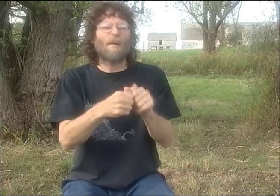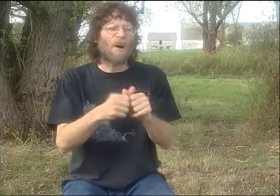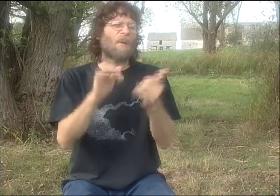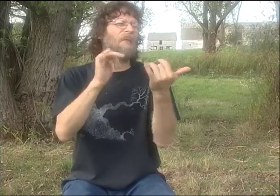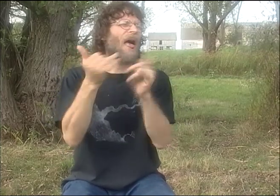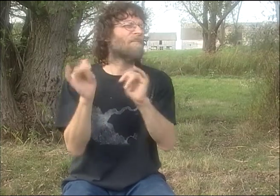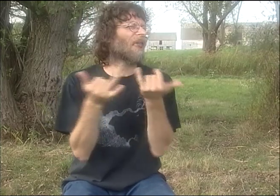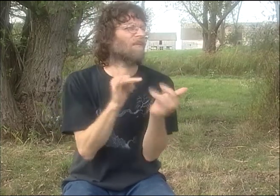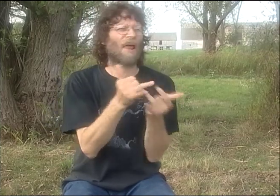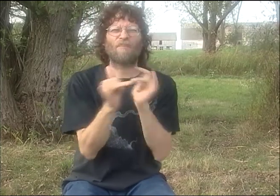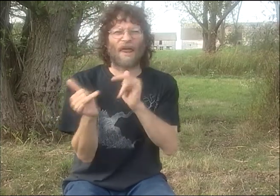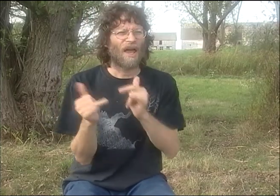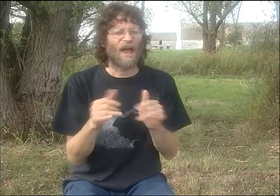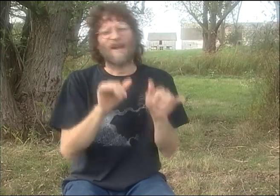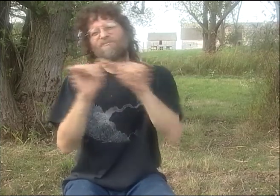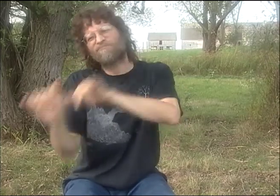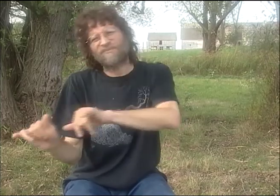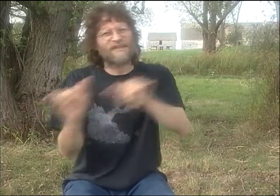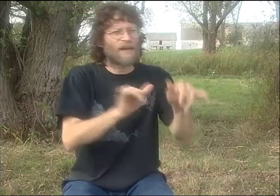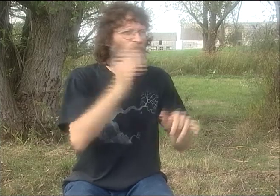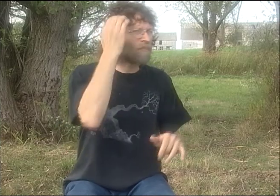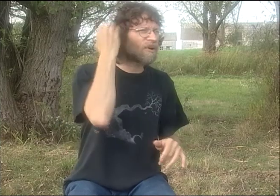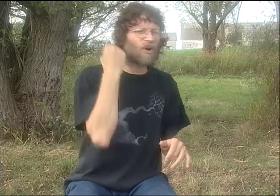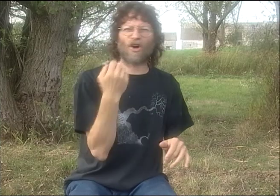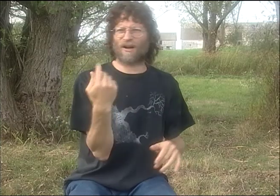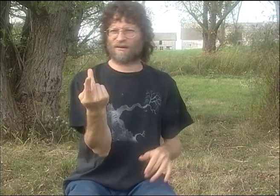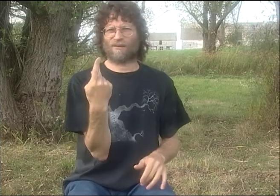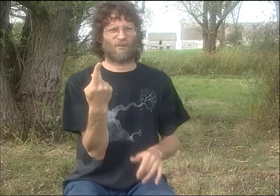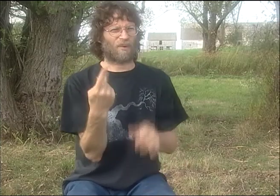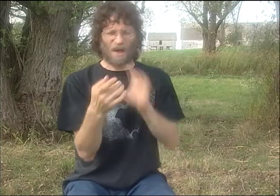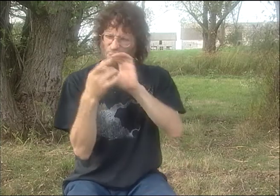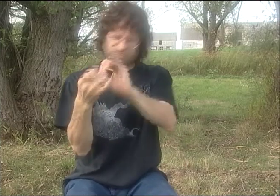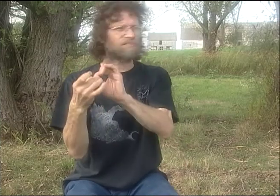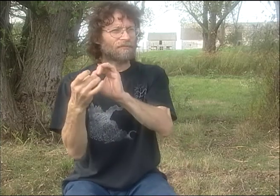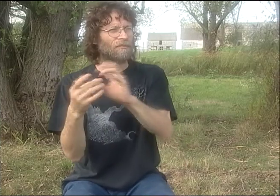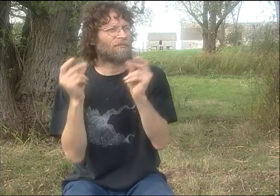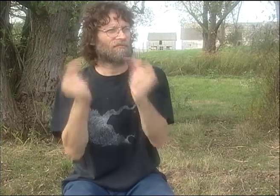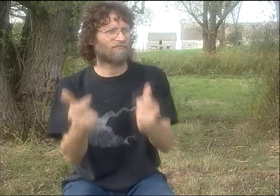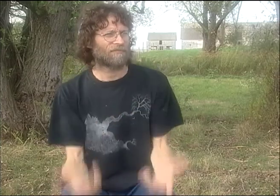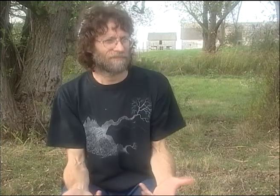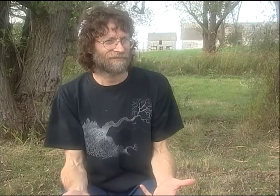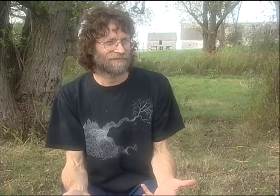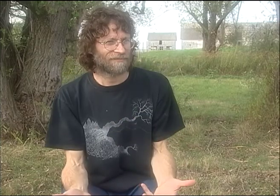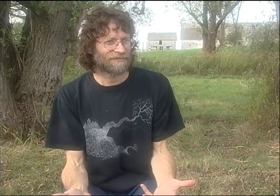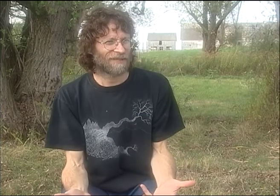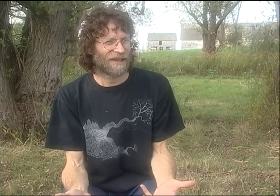I CAN'T REMEMBER HOW OR WHERE OR WHEN. I JUST REMEMBER THAT IMMEDIATELY WE HAD A GREAT RELATIONSHIP, JUST THE SAME WAY I HAD WITH PETER.